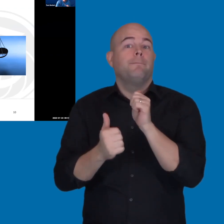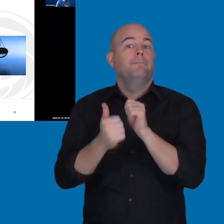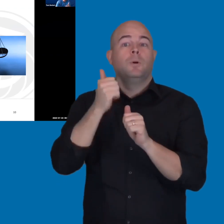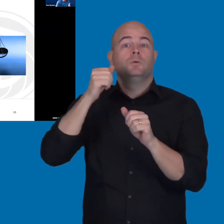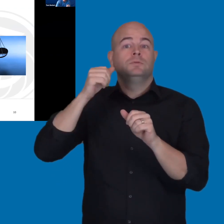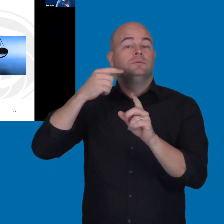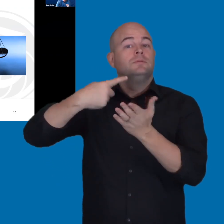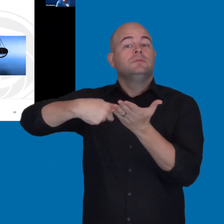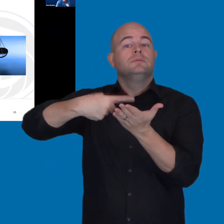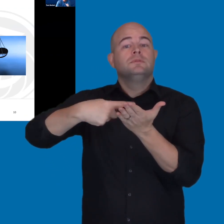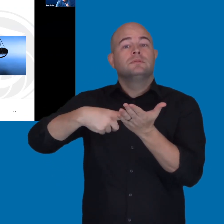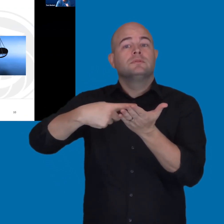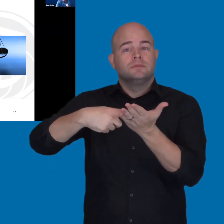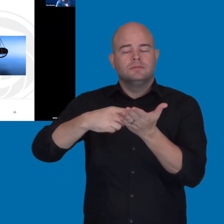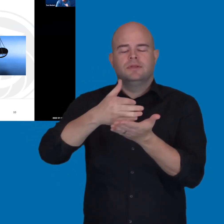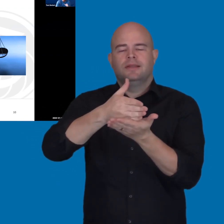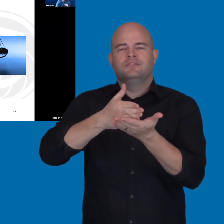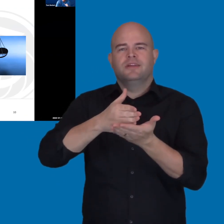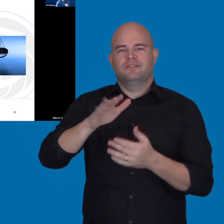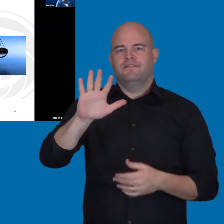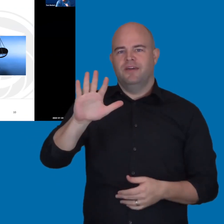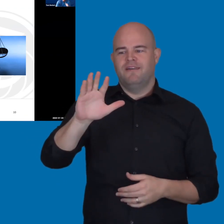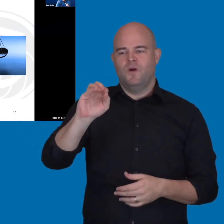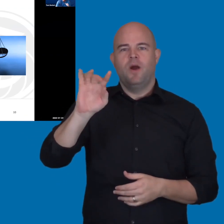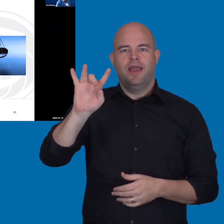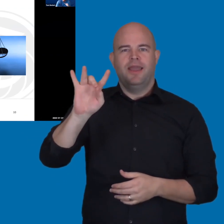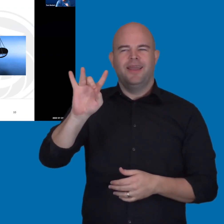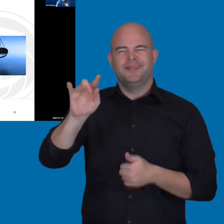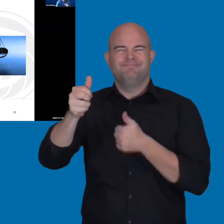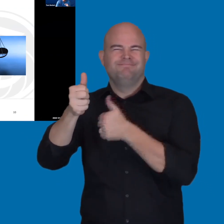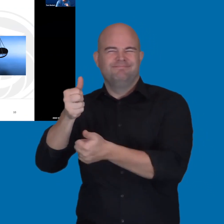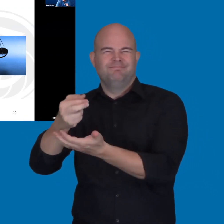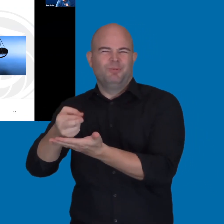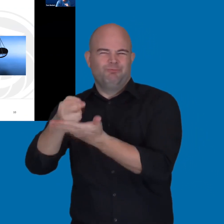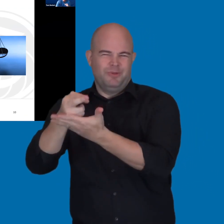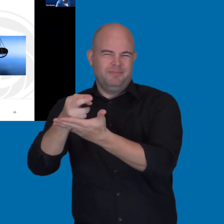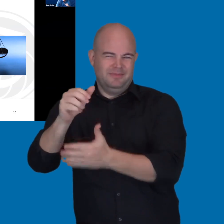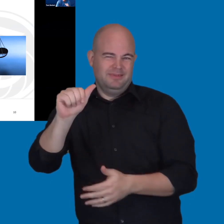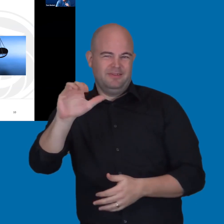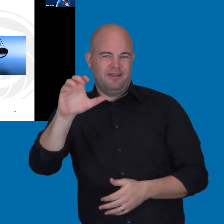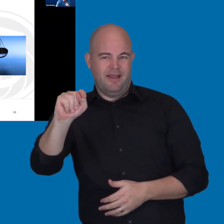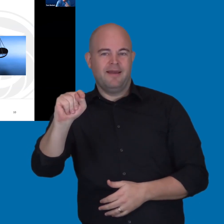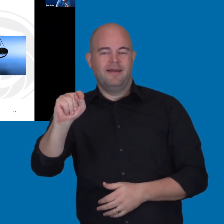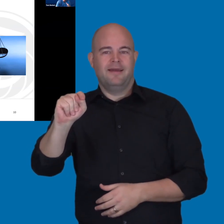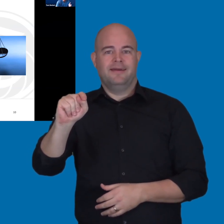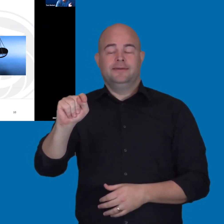about in this presentation is Section 508 of the Rehabilitation Act that basically,